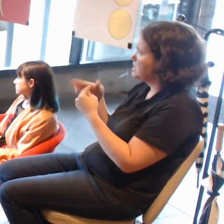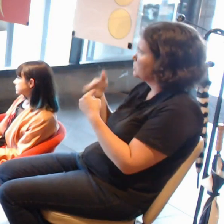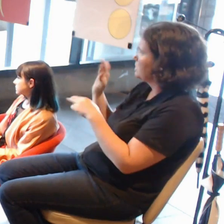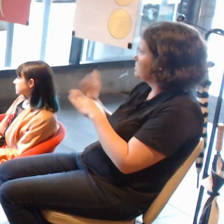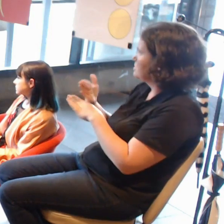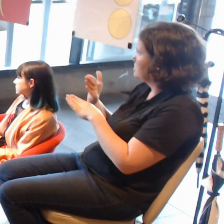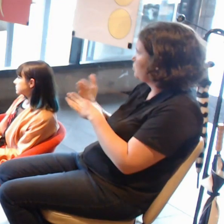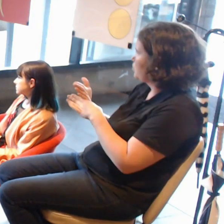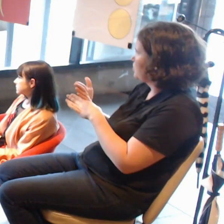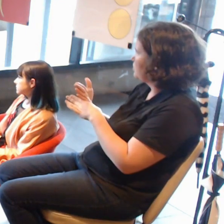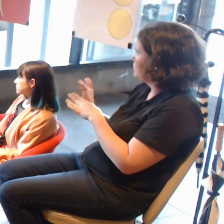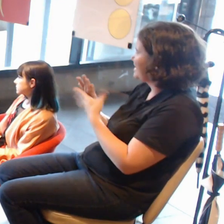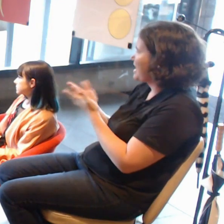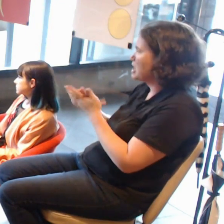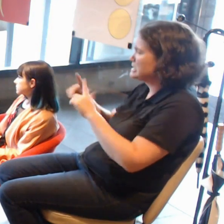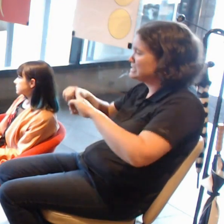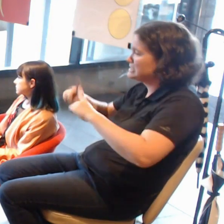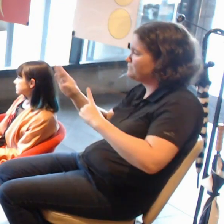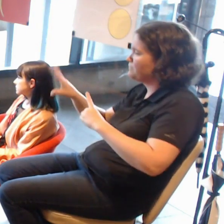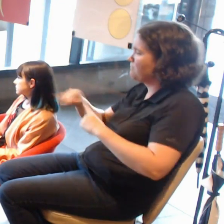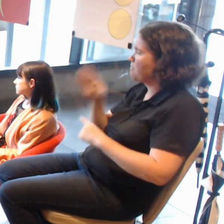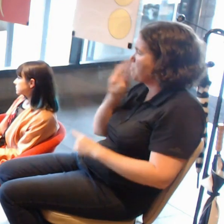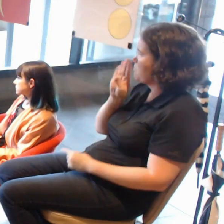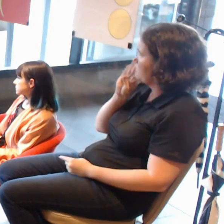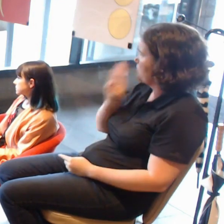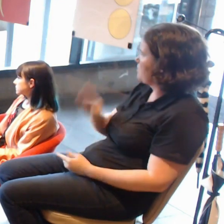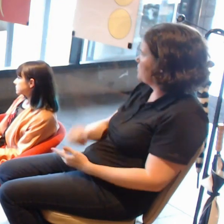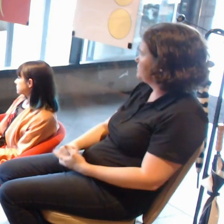It depends on where I was showing it.